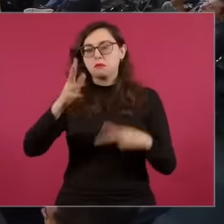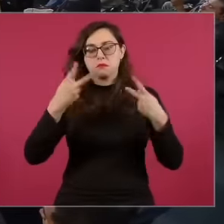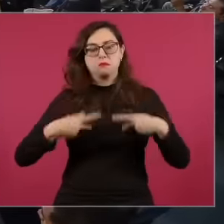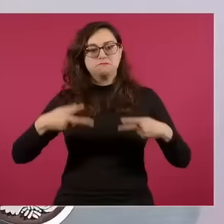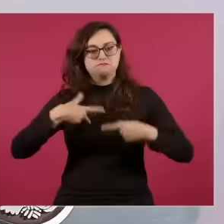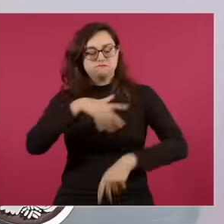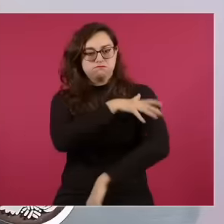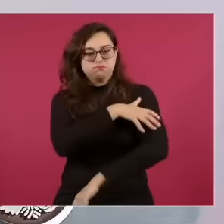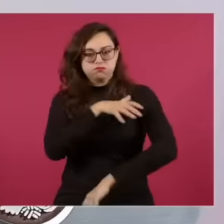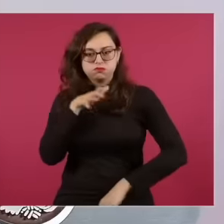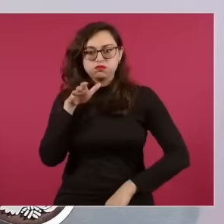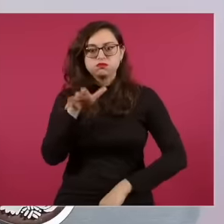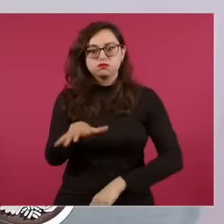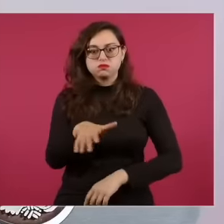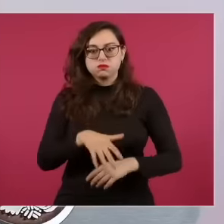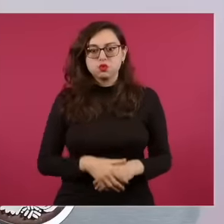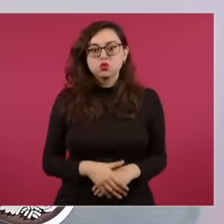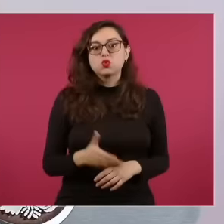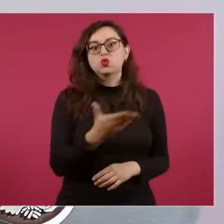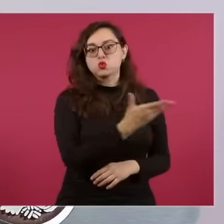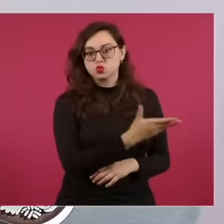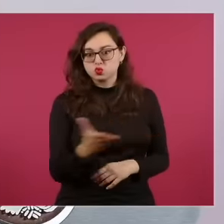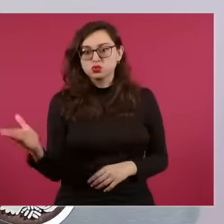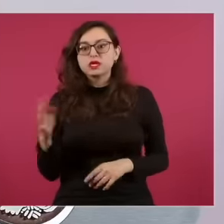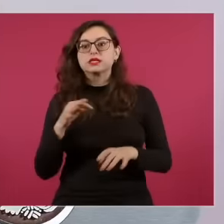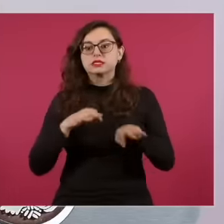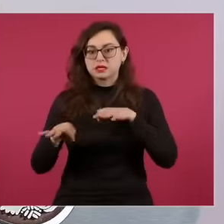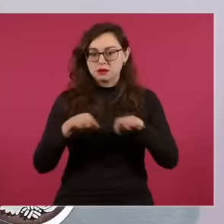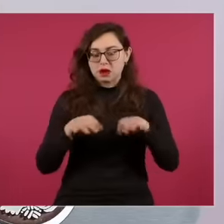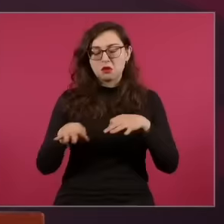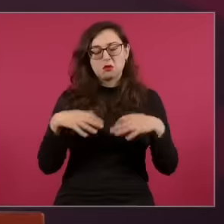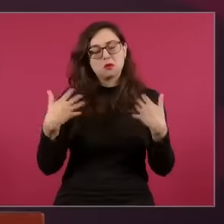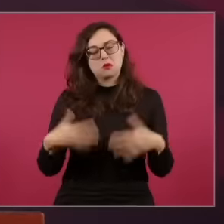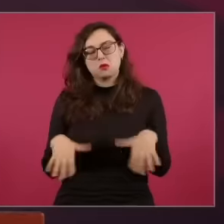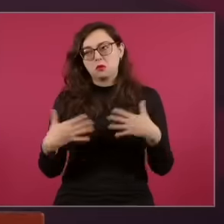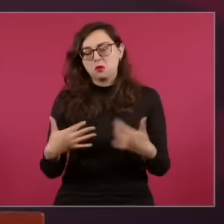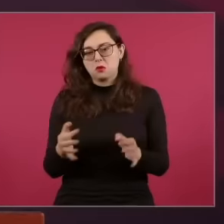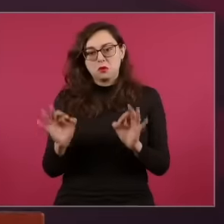citizens like you who They do this task of informing and we welcome